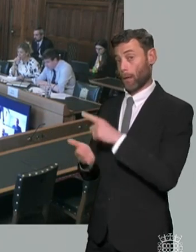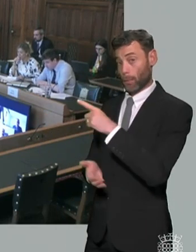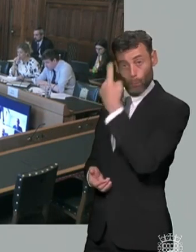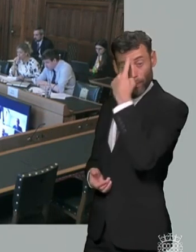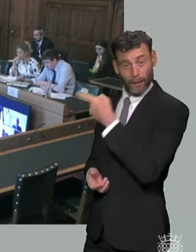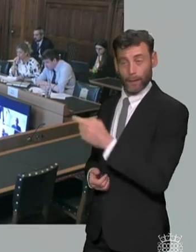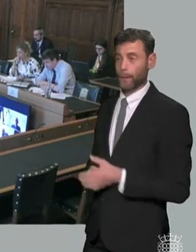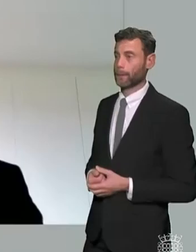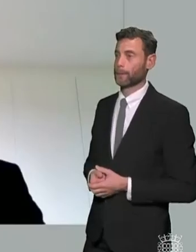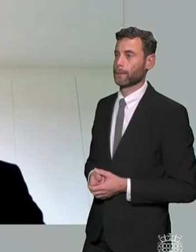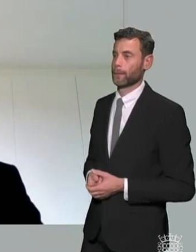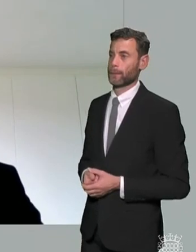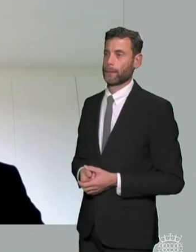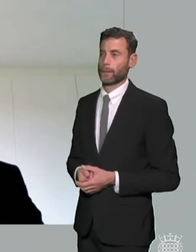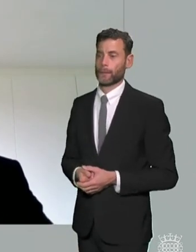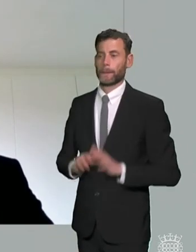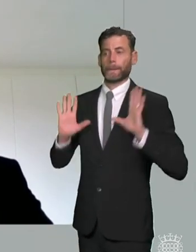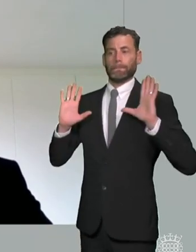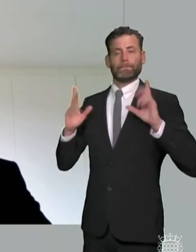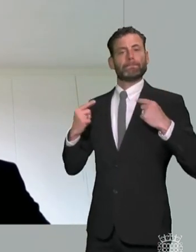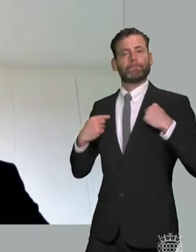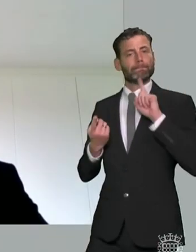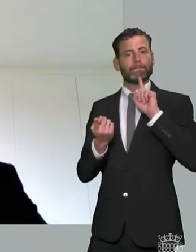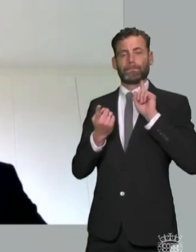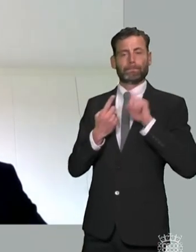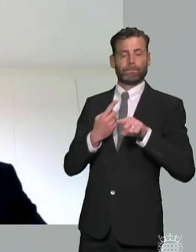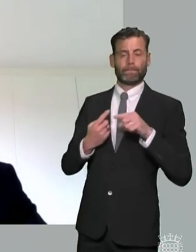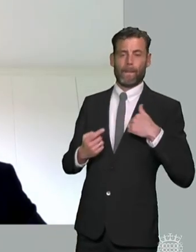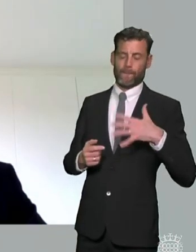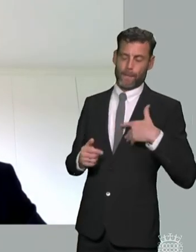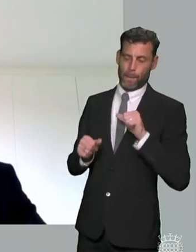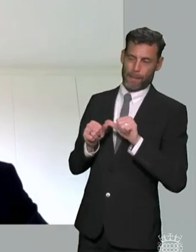that's probably one for my colleagues to be honest i think it's not um okay just put